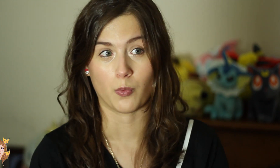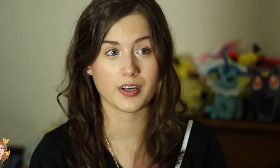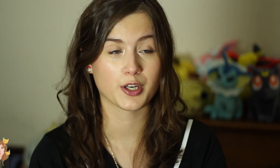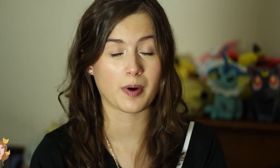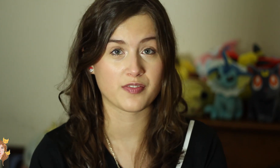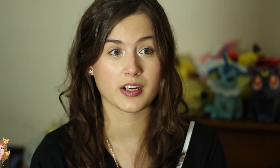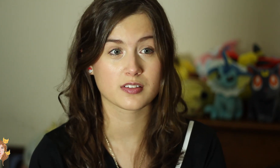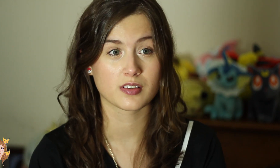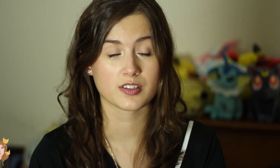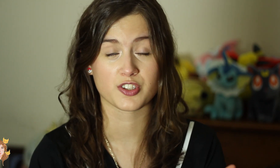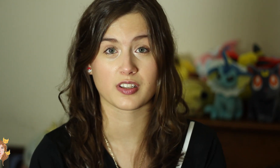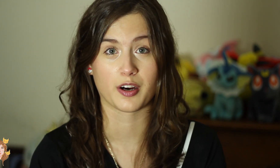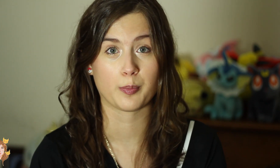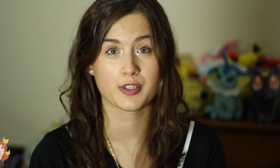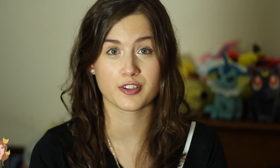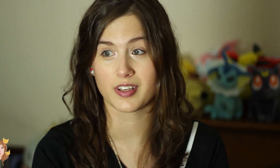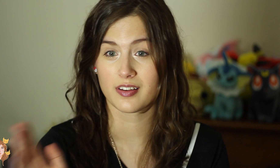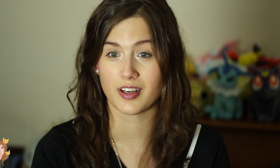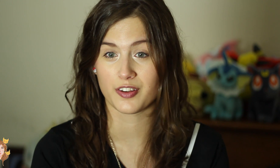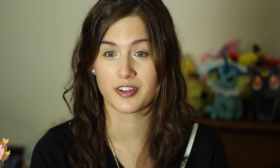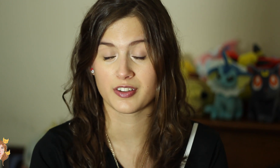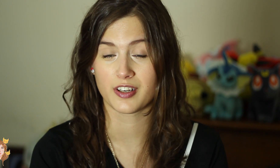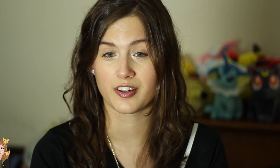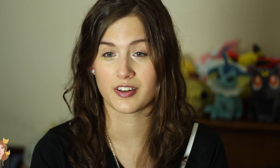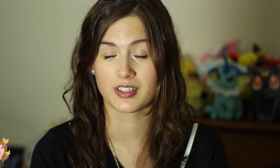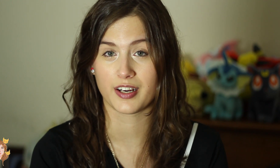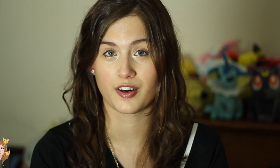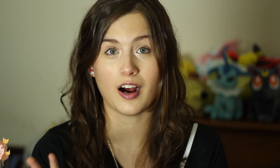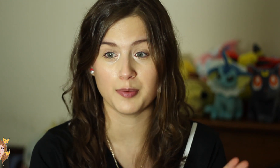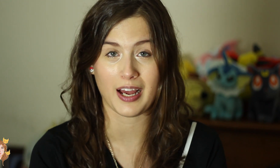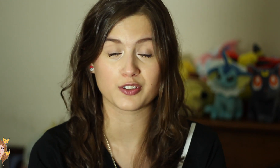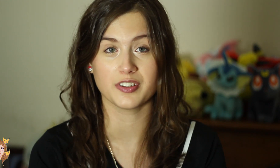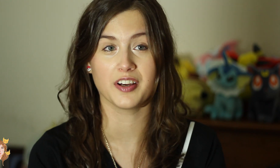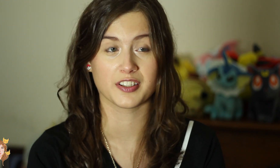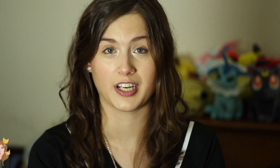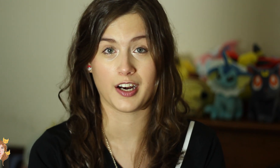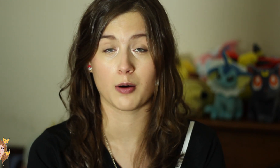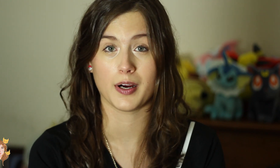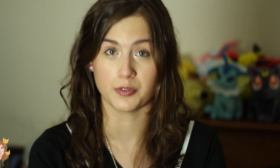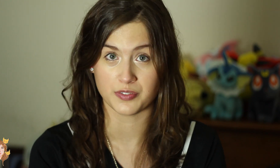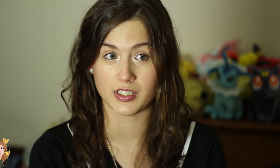One year, my face is just there in pictures and the other year later, I’m actually there standing on my own two feet.